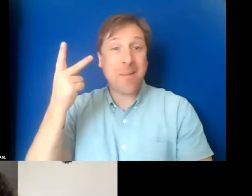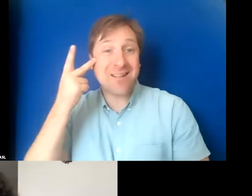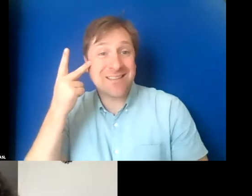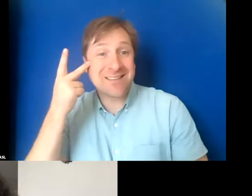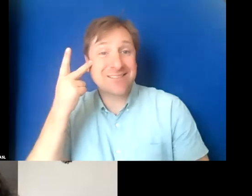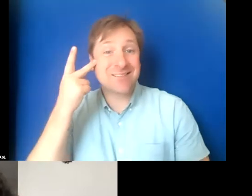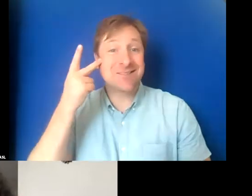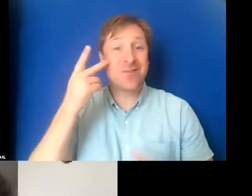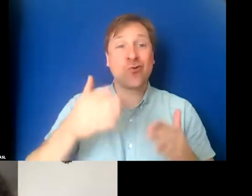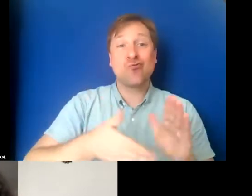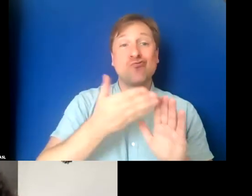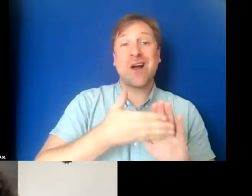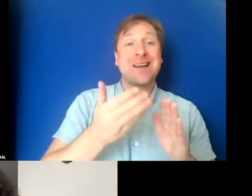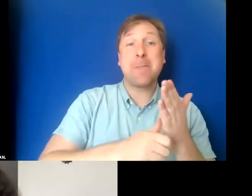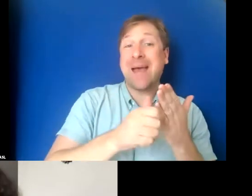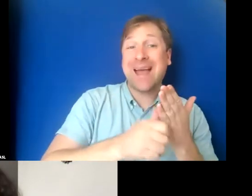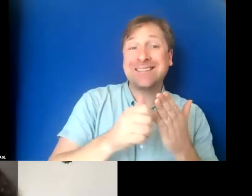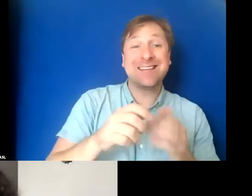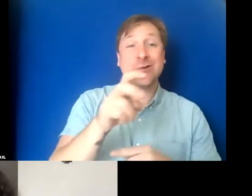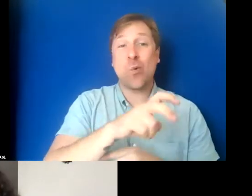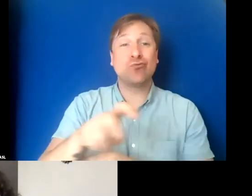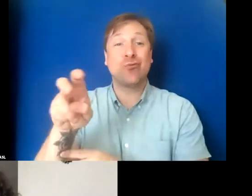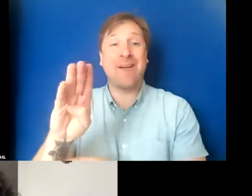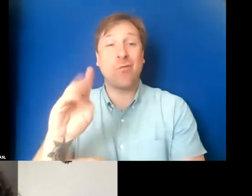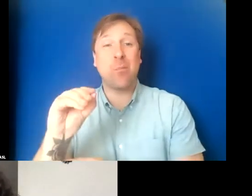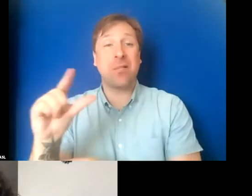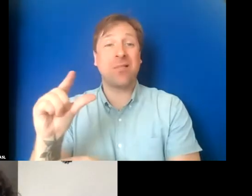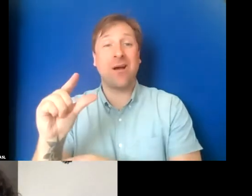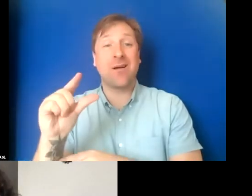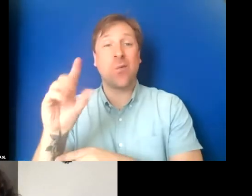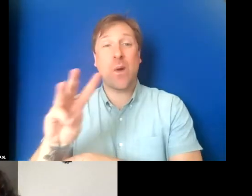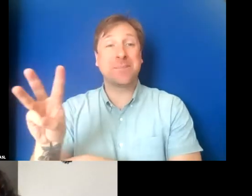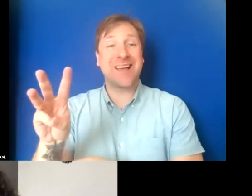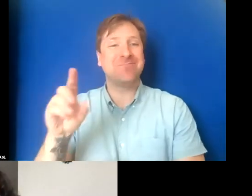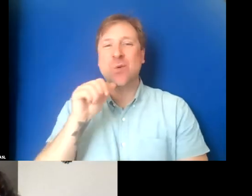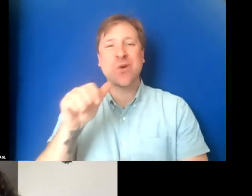run a lifestyle magazine, or a travel blog, you're not reaching as many of your